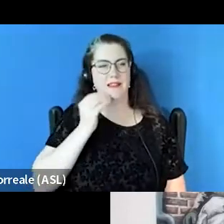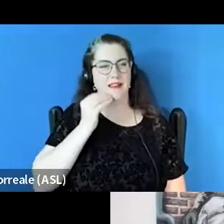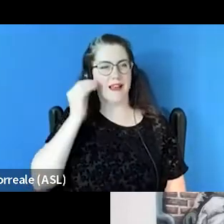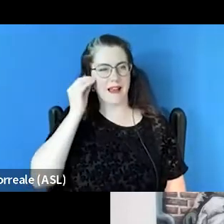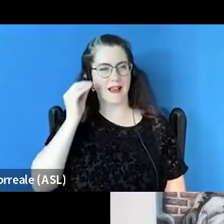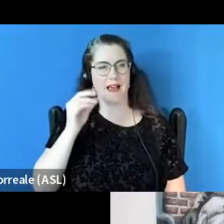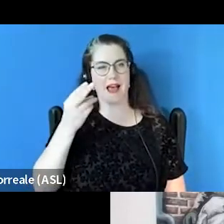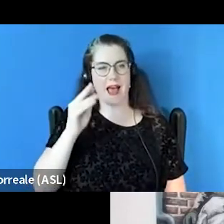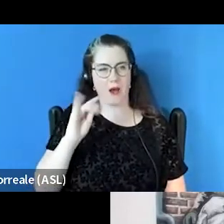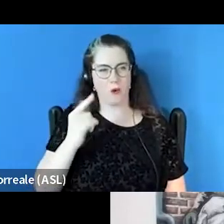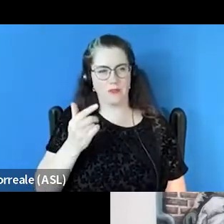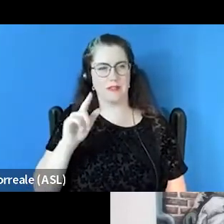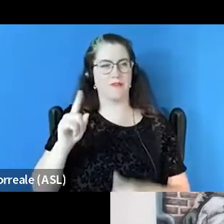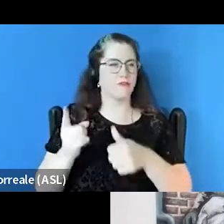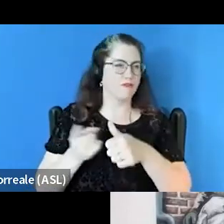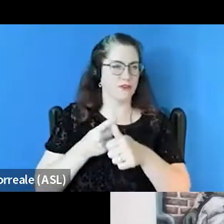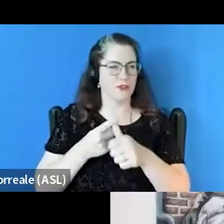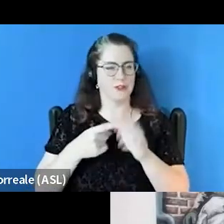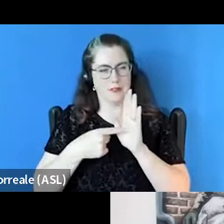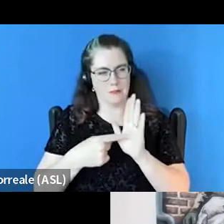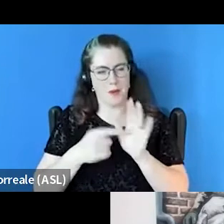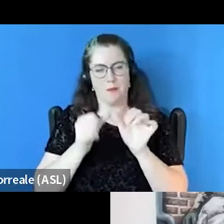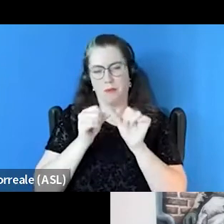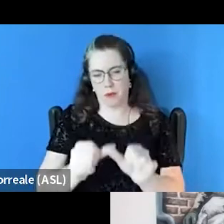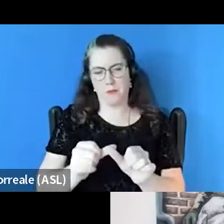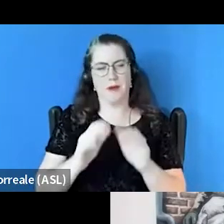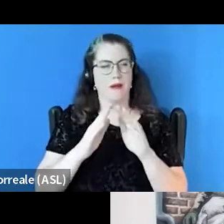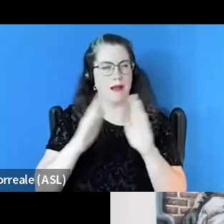or permanent supportive housing within the homeless sector.